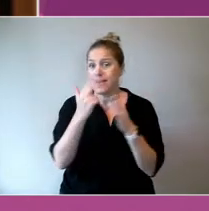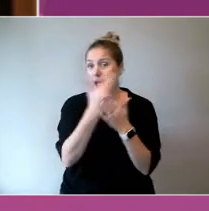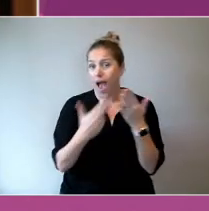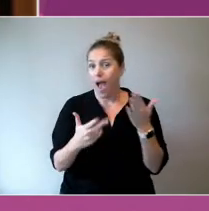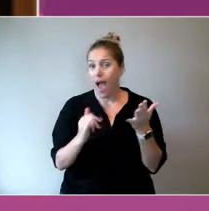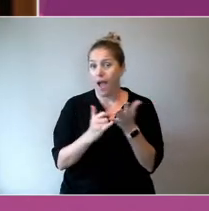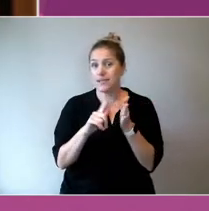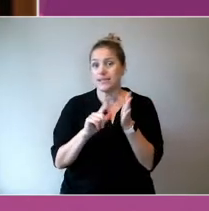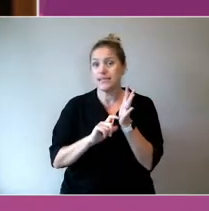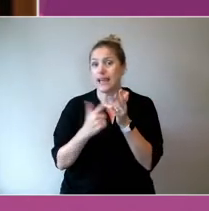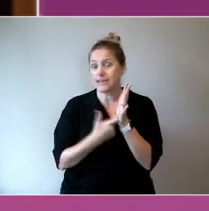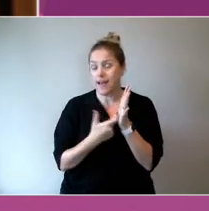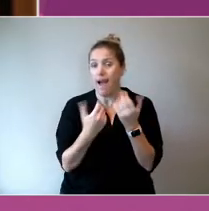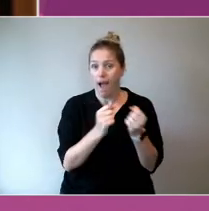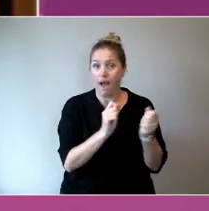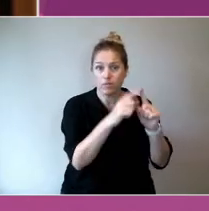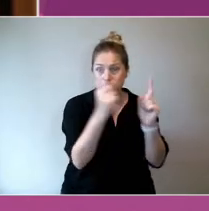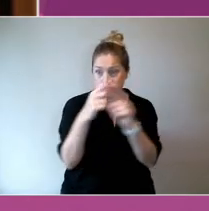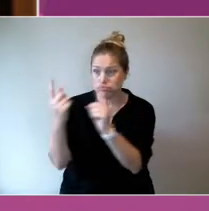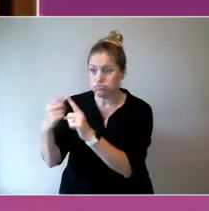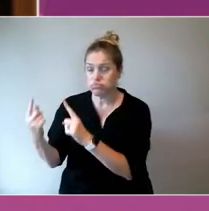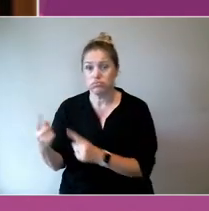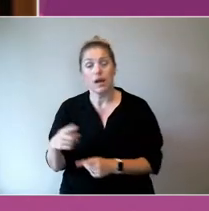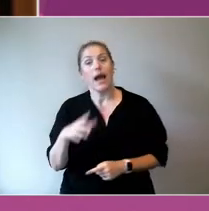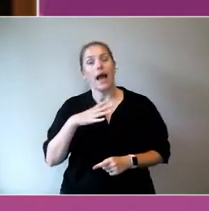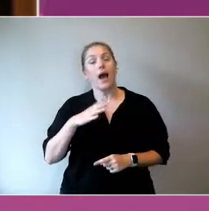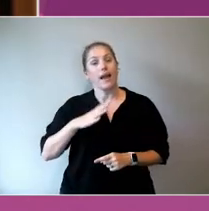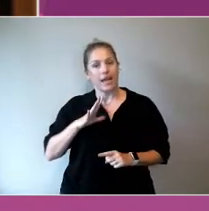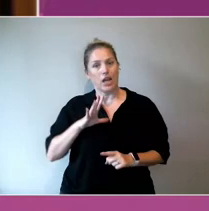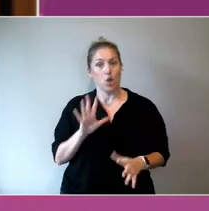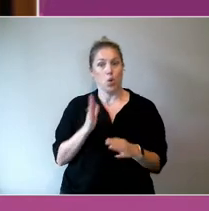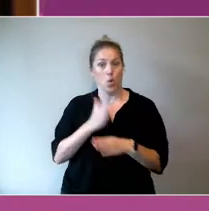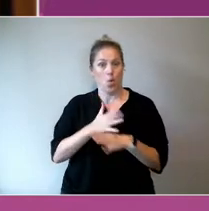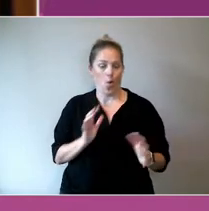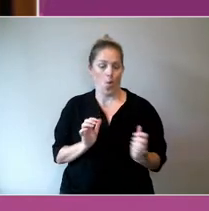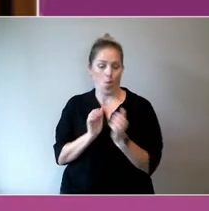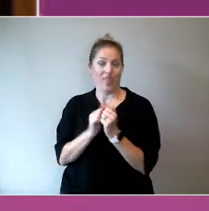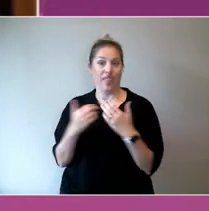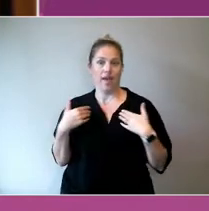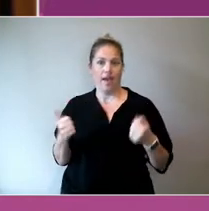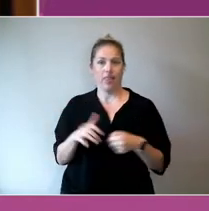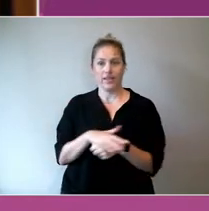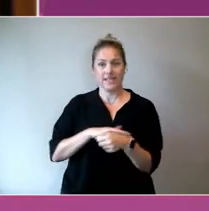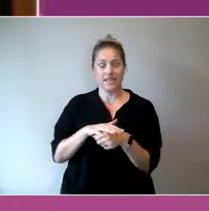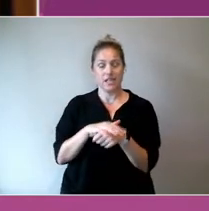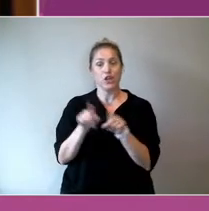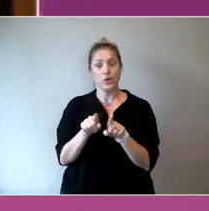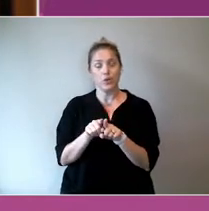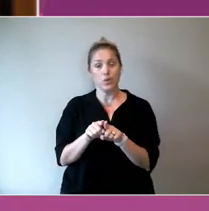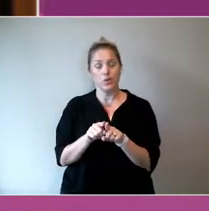So again, I'm going to come back to the local level, but also structurally, within government